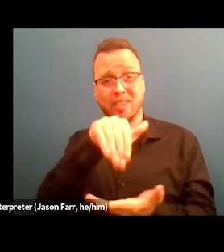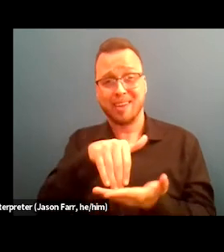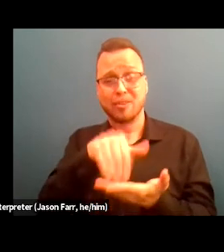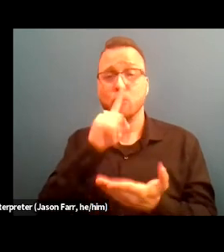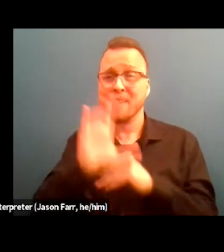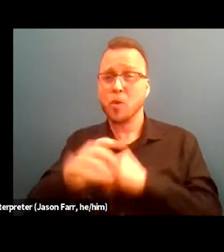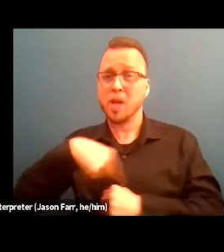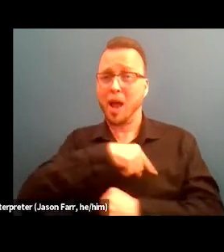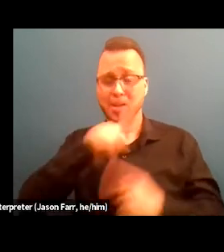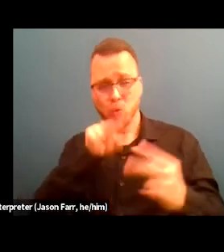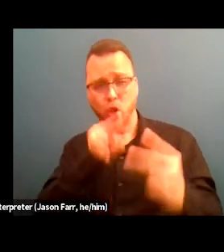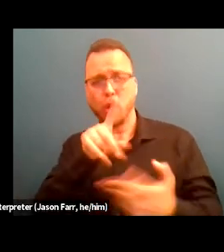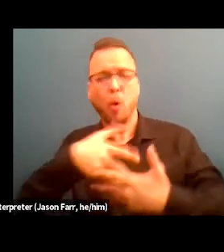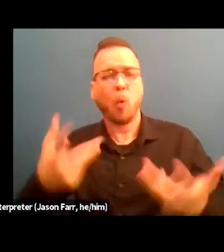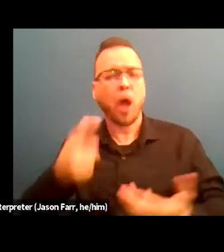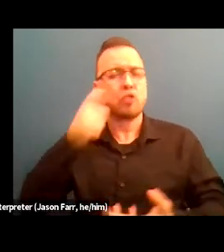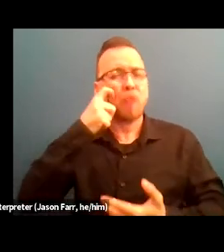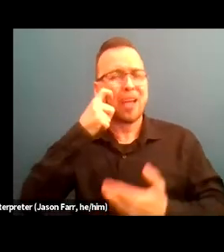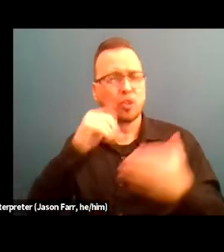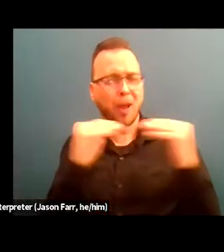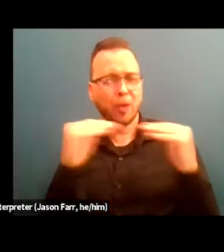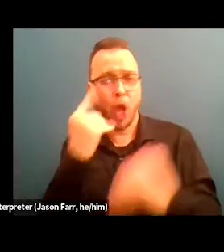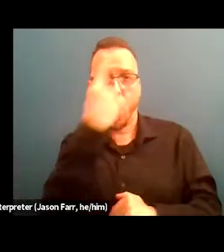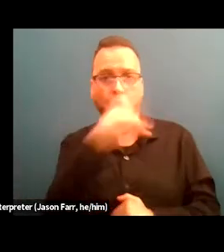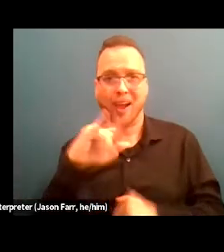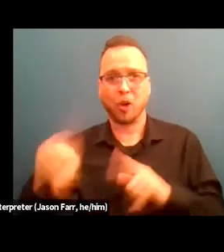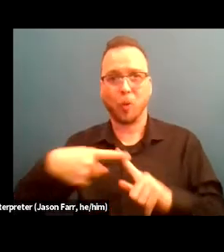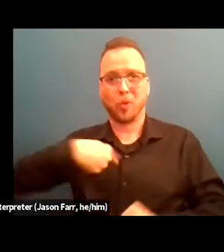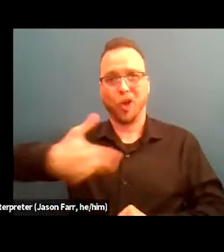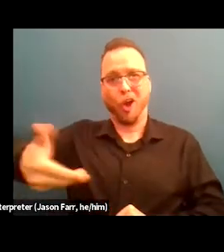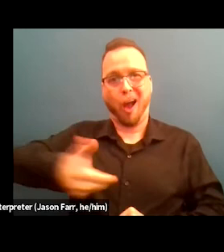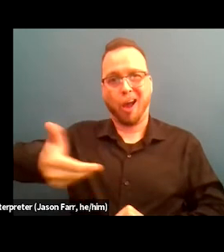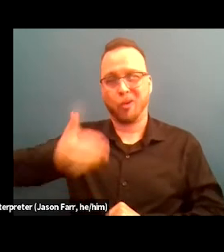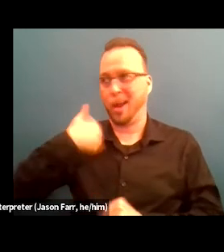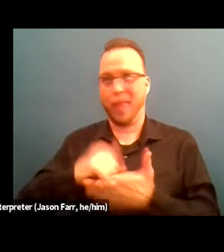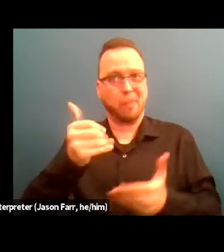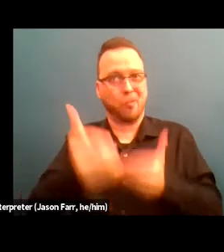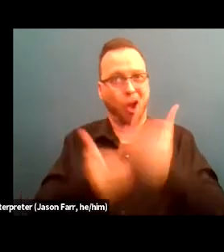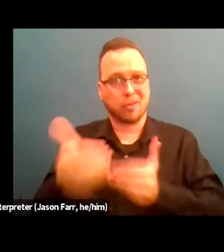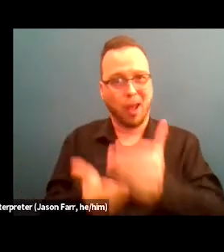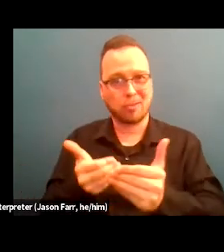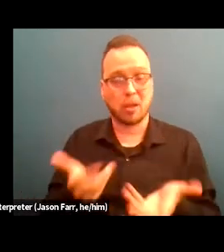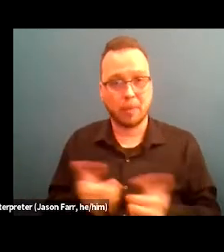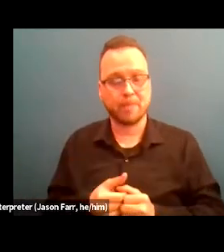what racial equity looks like in our hiring practices. So here at St Joseph center,